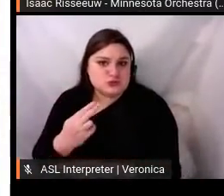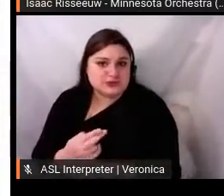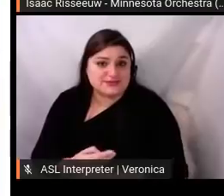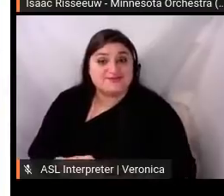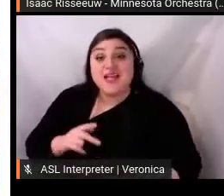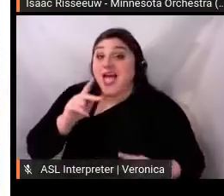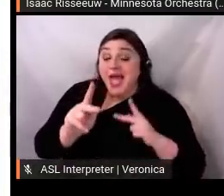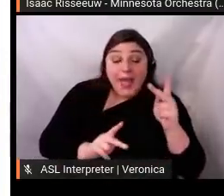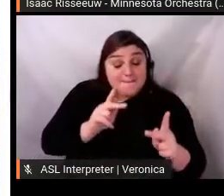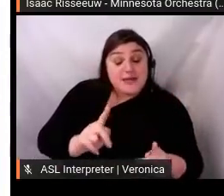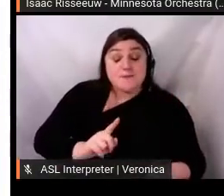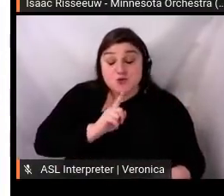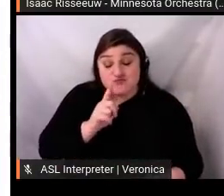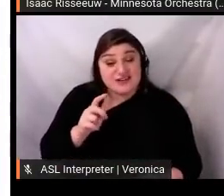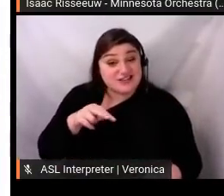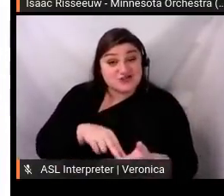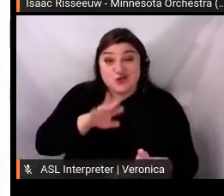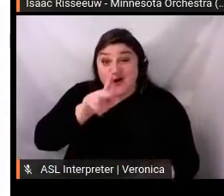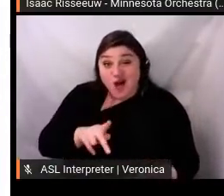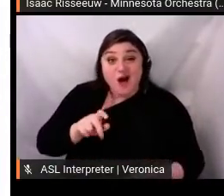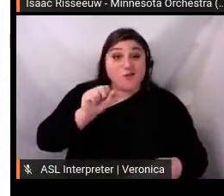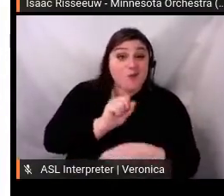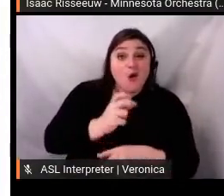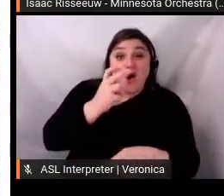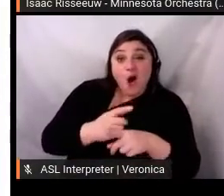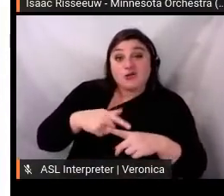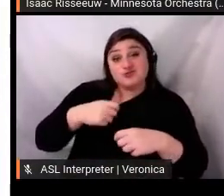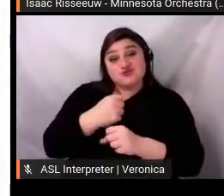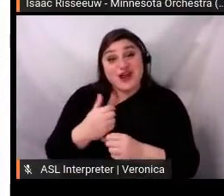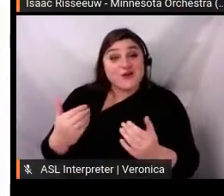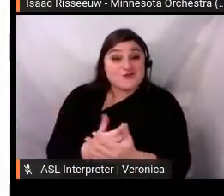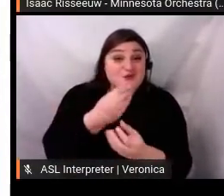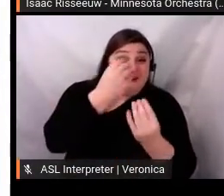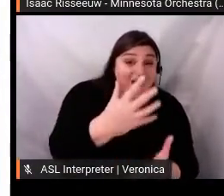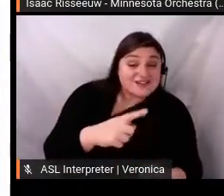content in three categories of watch, listen, and learn. Since March,